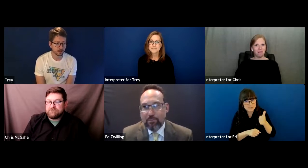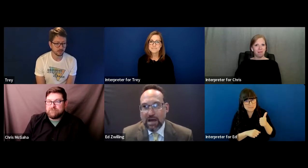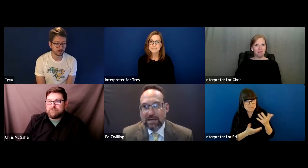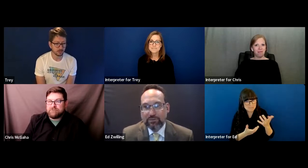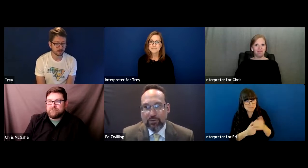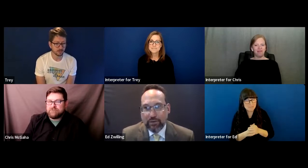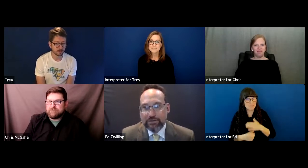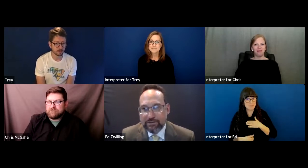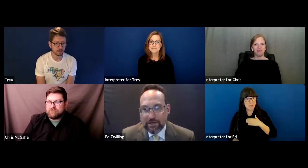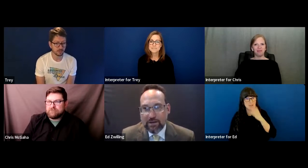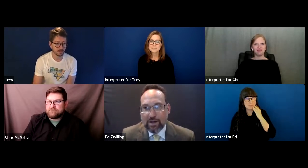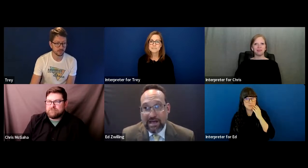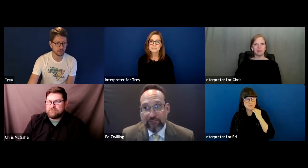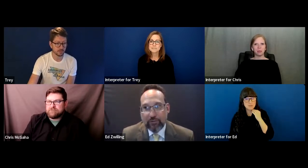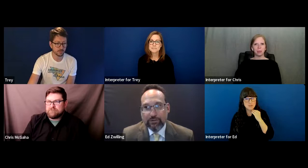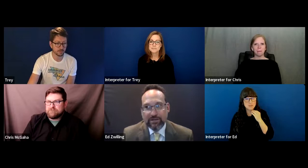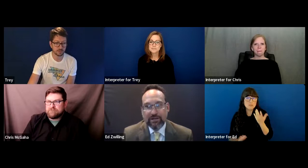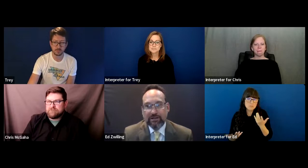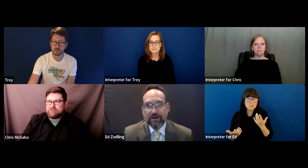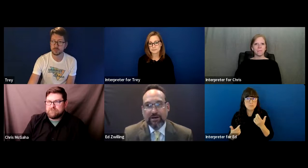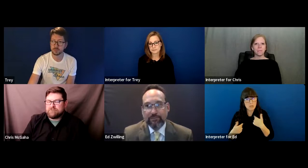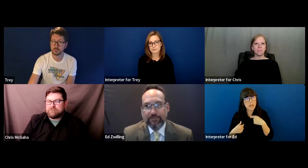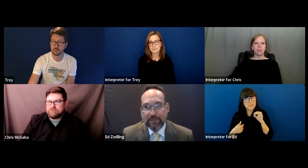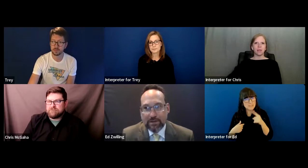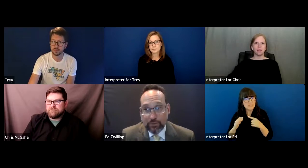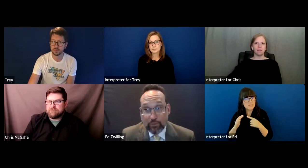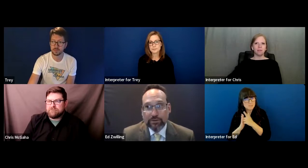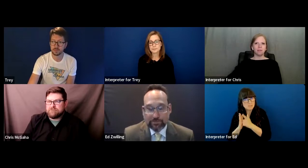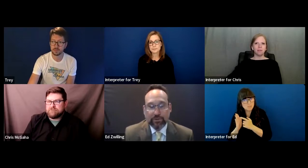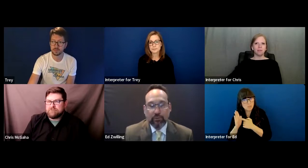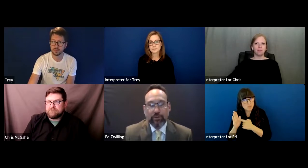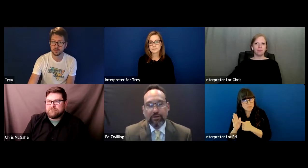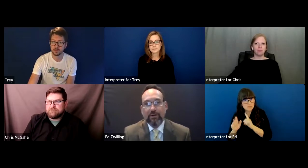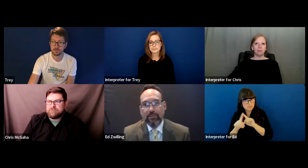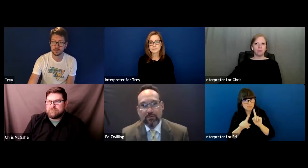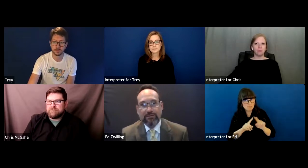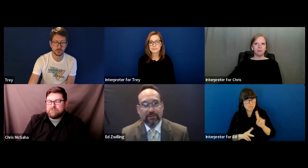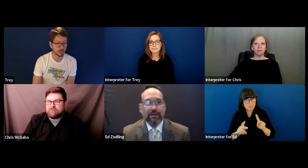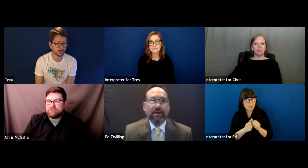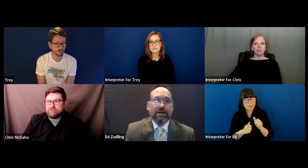And my experience, while I have represented numerous people with hearing impairments in